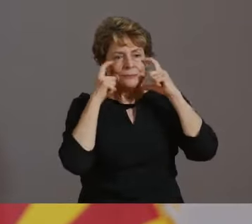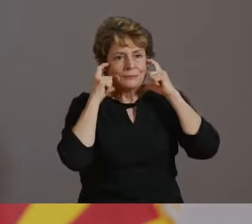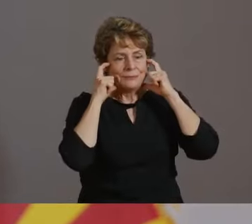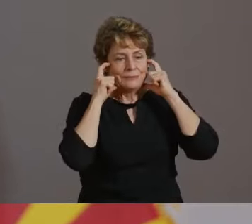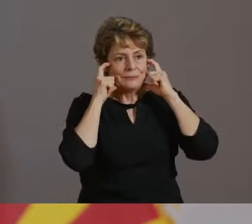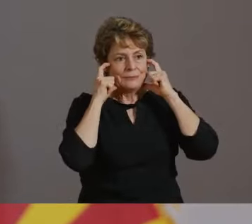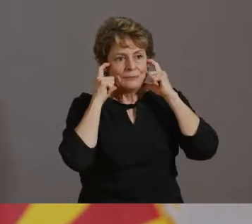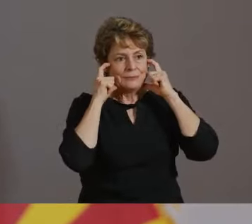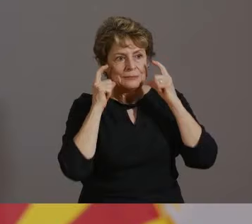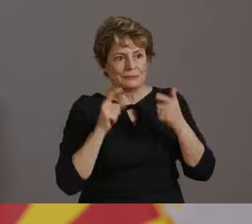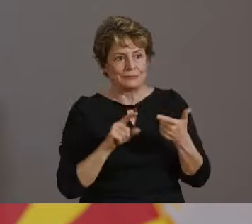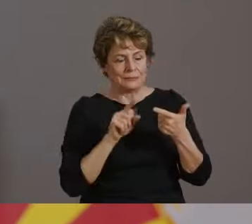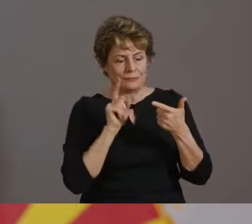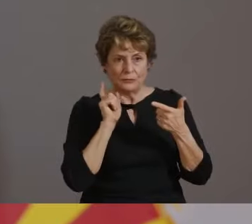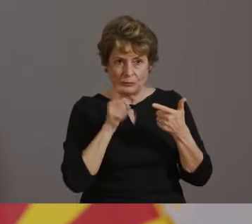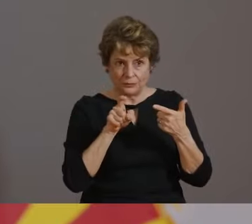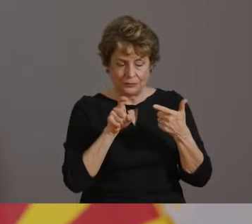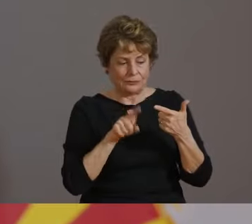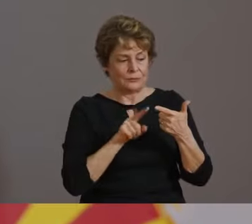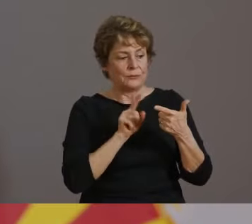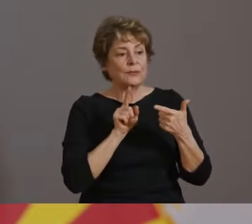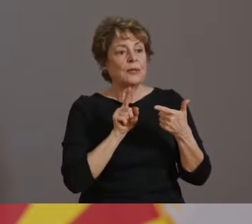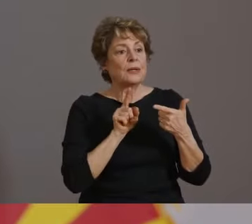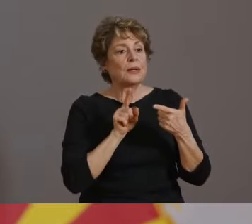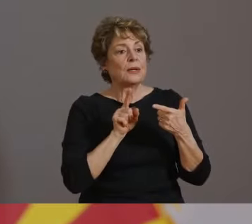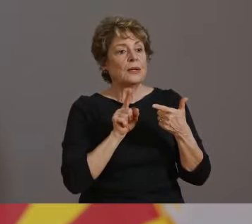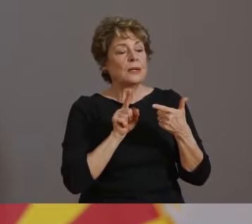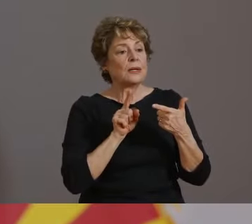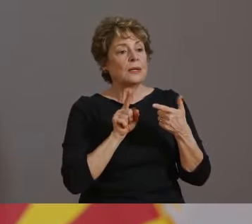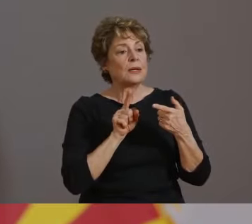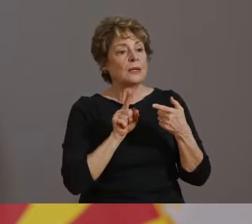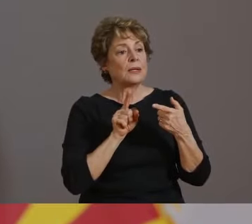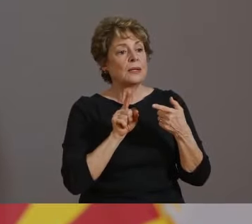IS REQUIRED BY EXECUTIVE ORDER 2020-51.